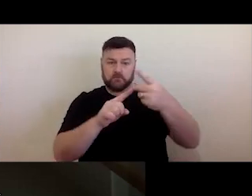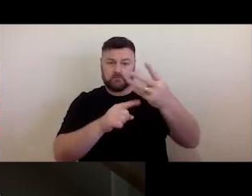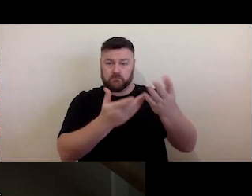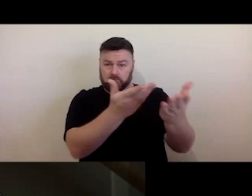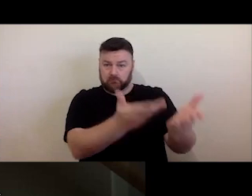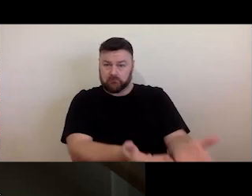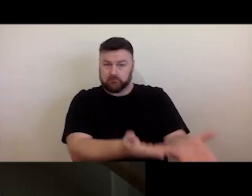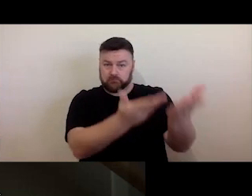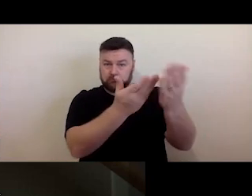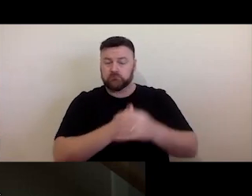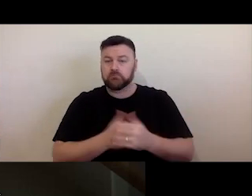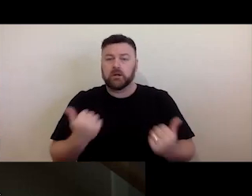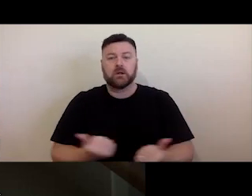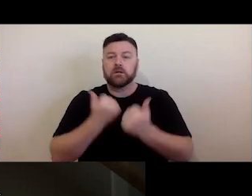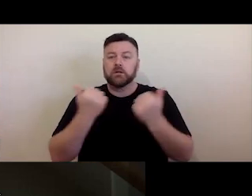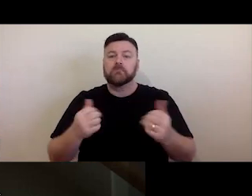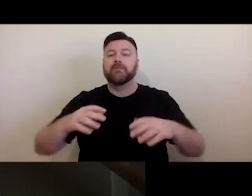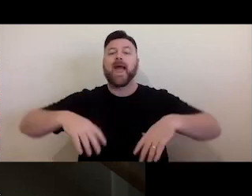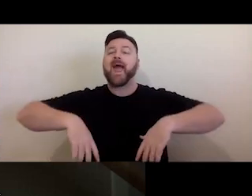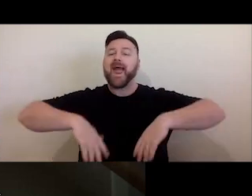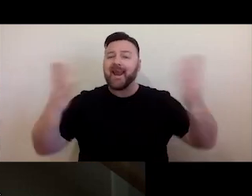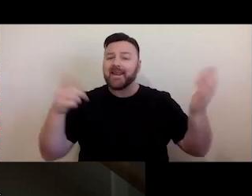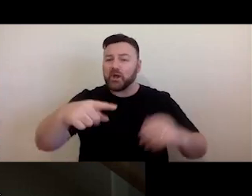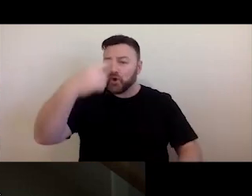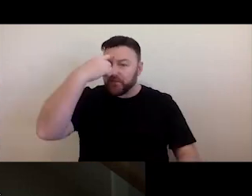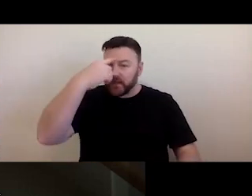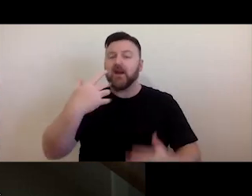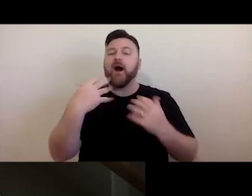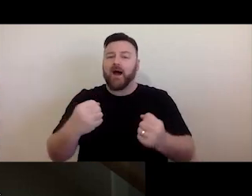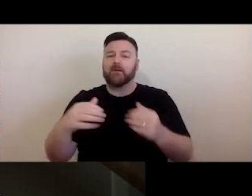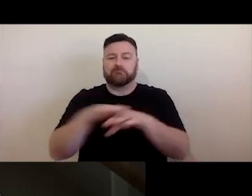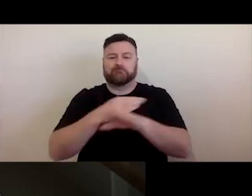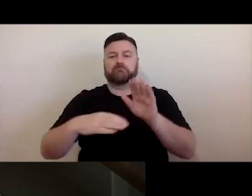Basically, pretty much anything you can think of is likely to be protected by the copyright system.